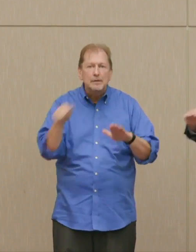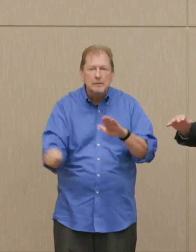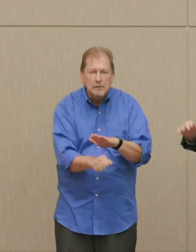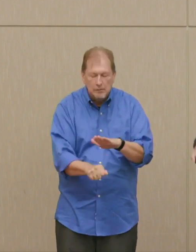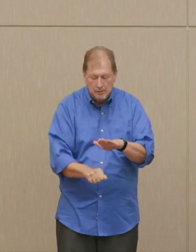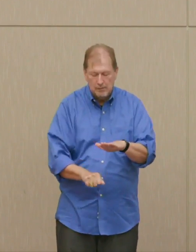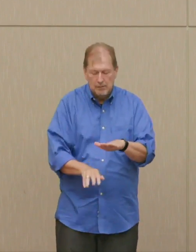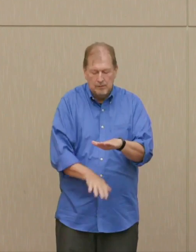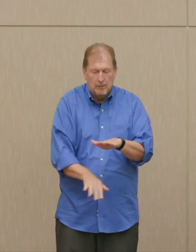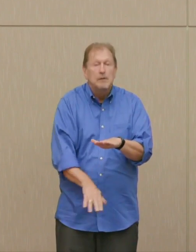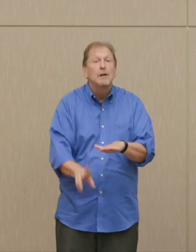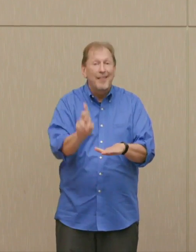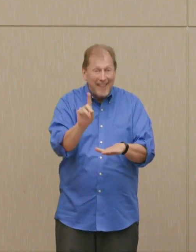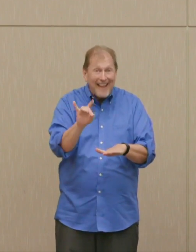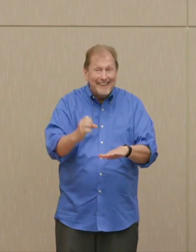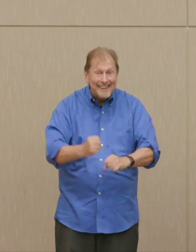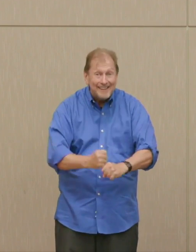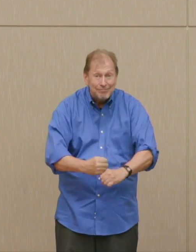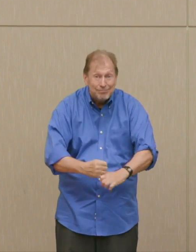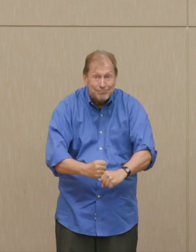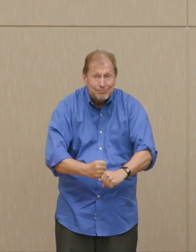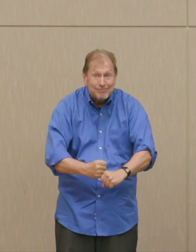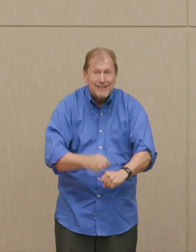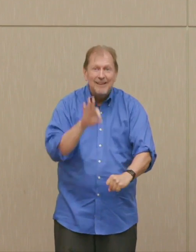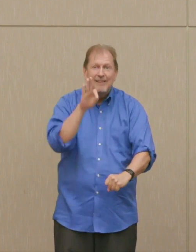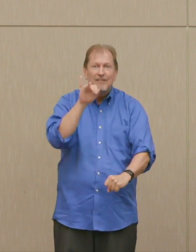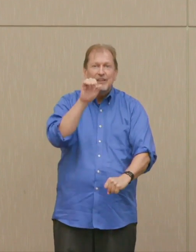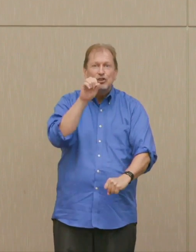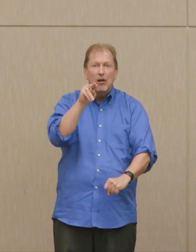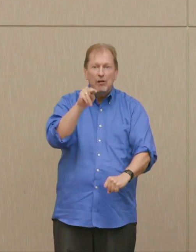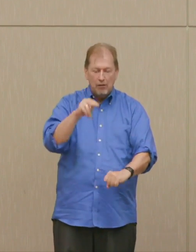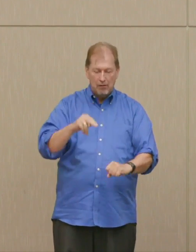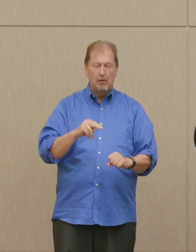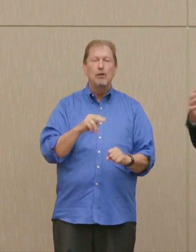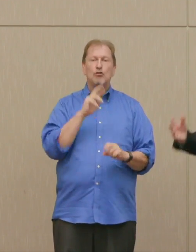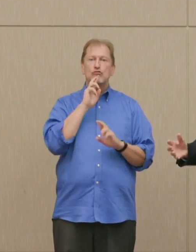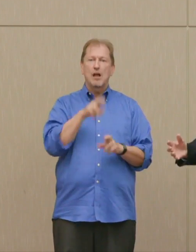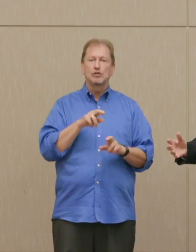reaction with neutrons being released, which could, by the way, have gotten out of control